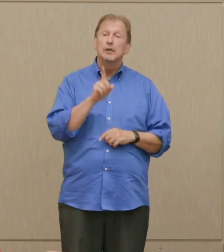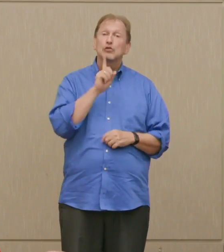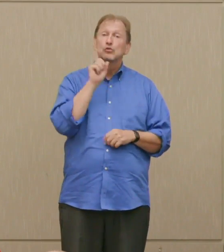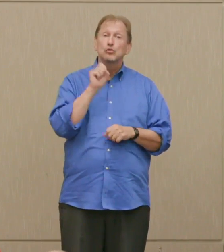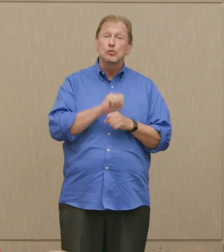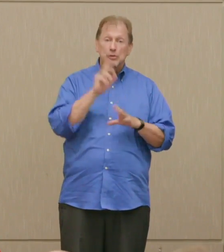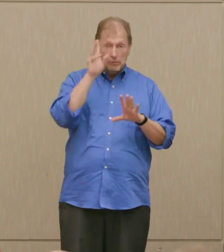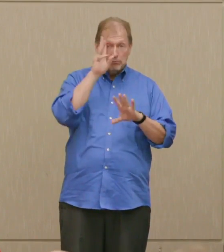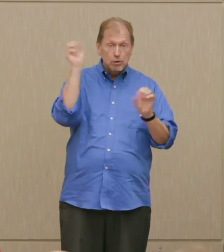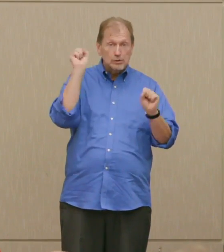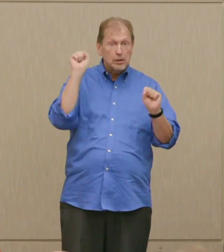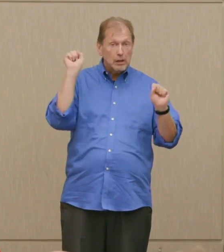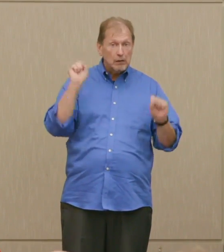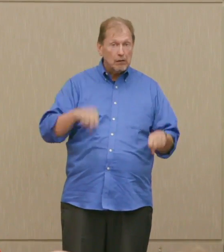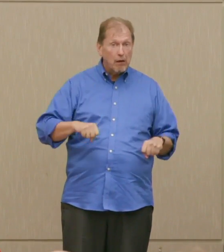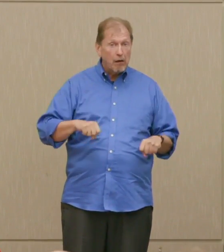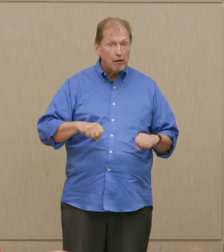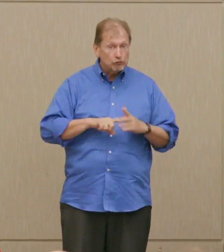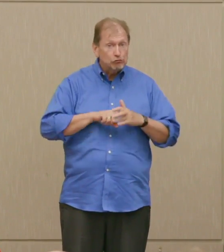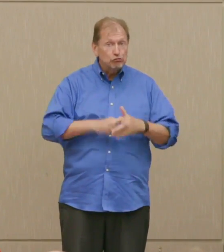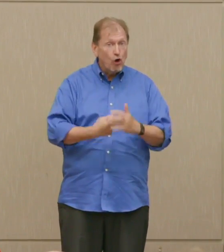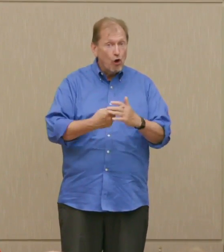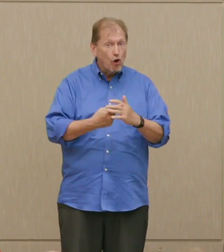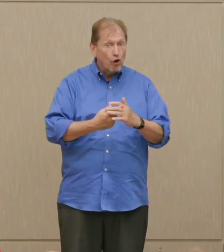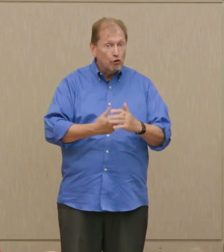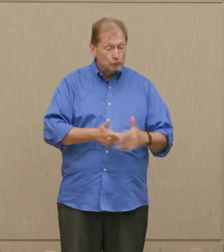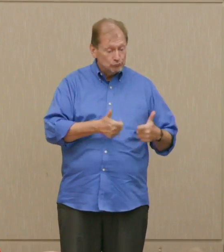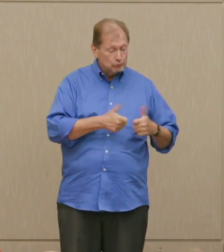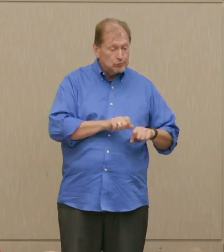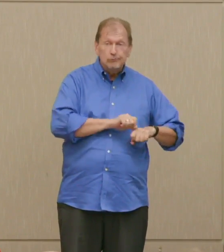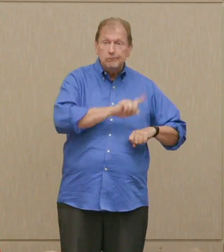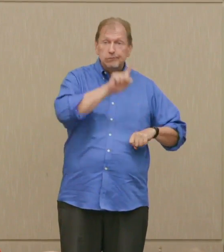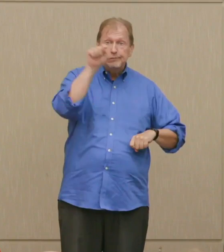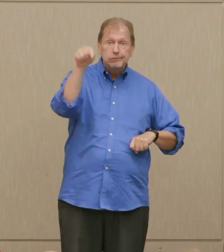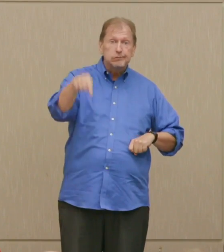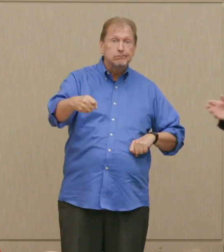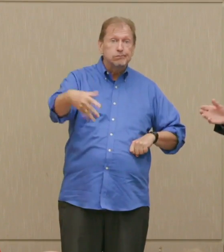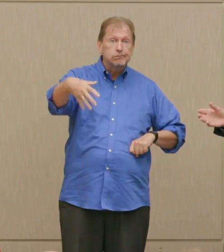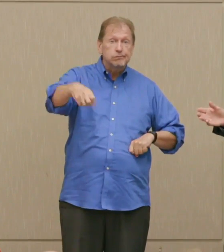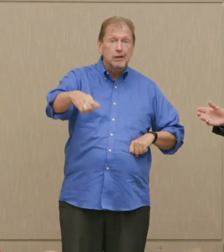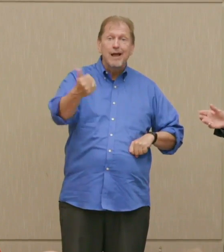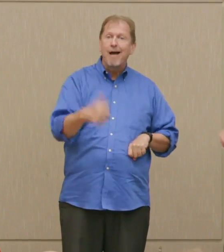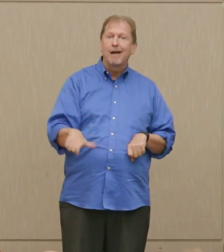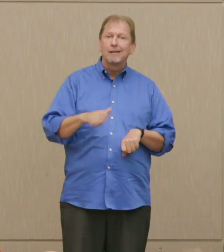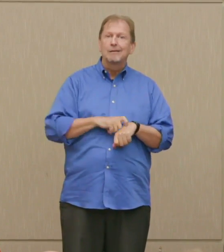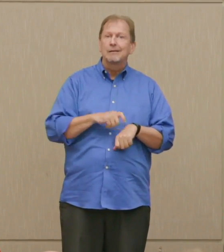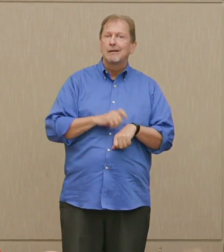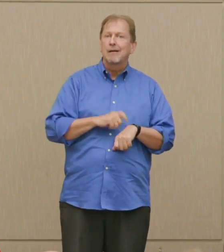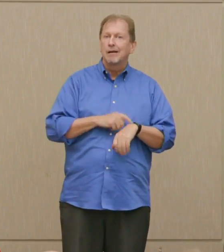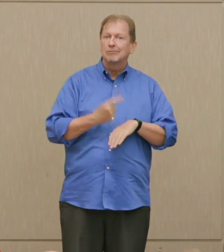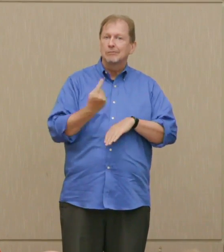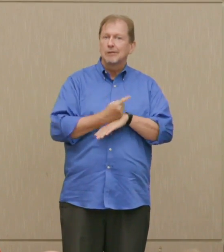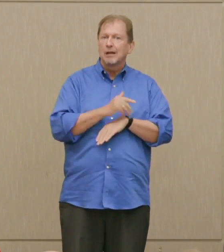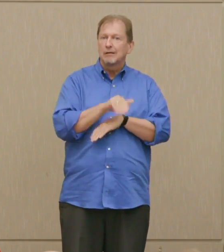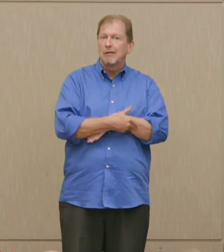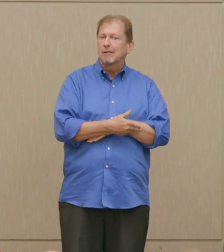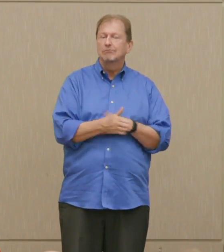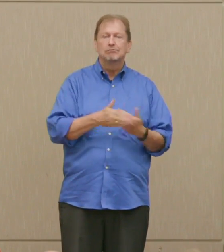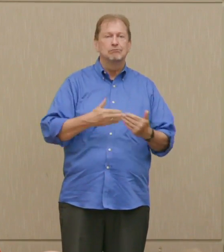The President can make such an order at anytime, day or night.